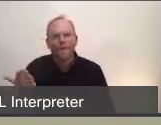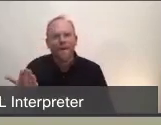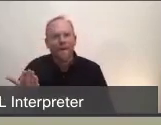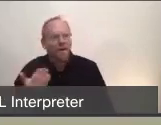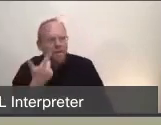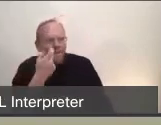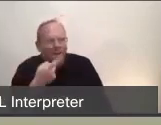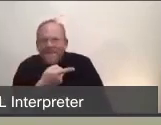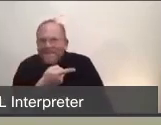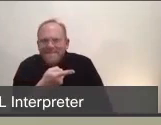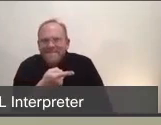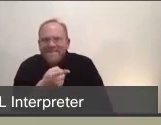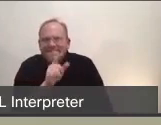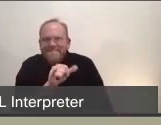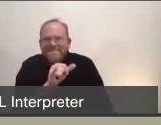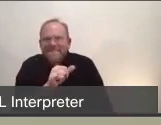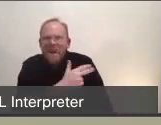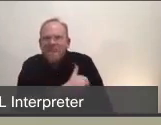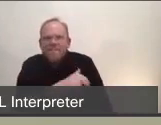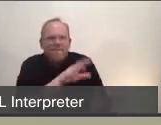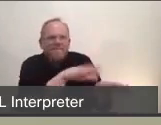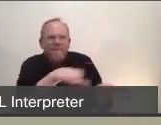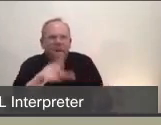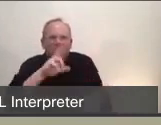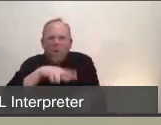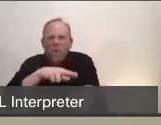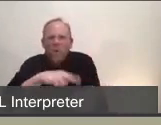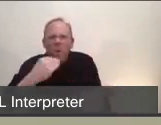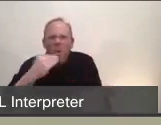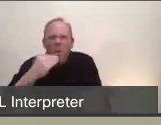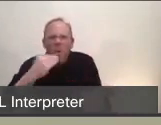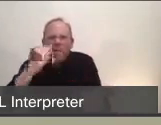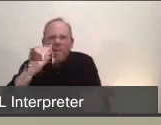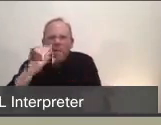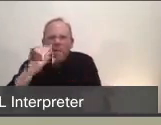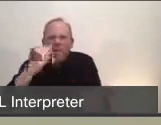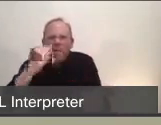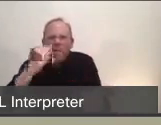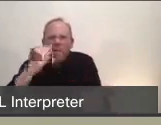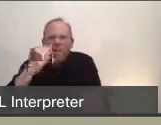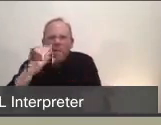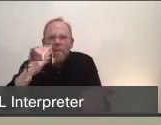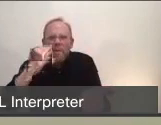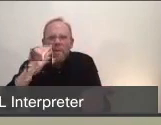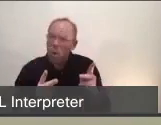they're congregate settings, so it's many people and a small amount of space, and then caregivers who may work